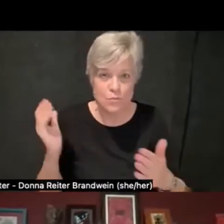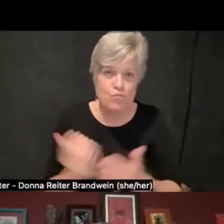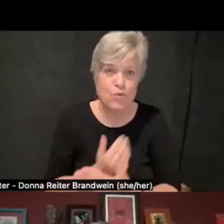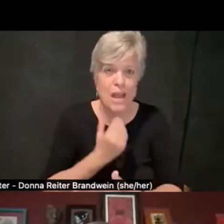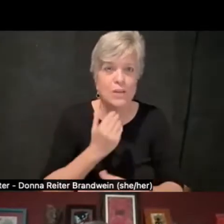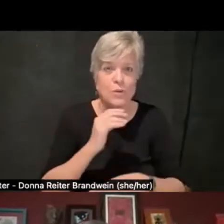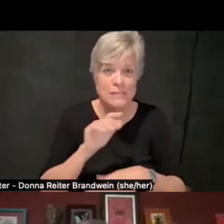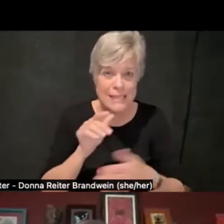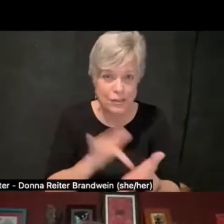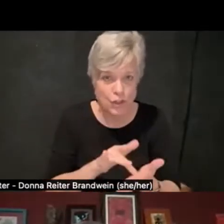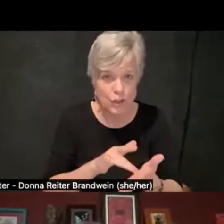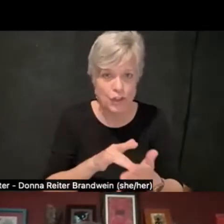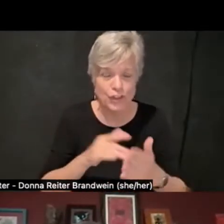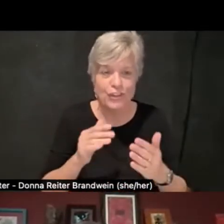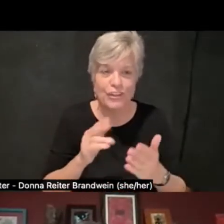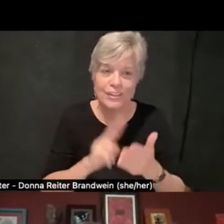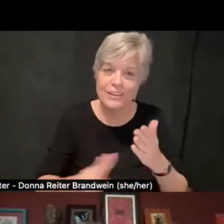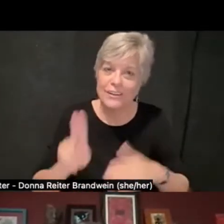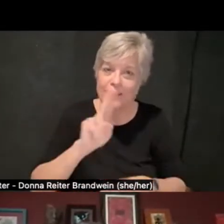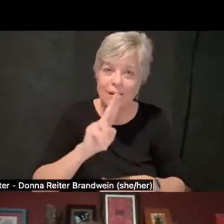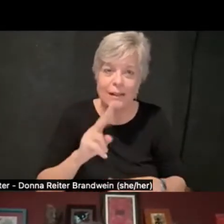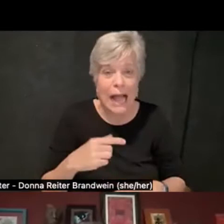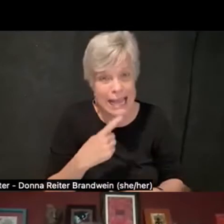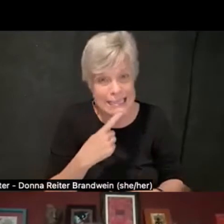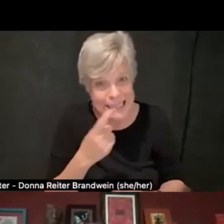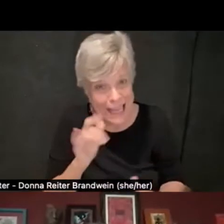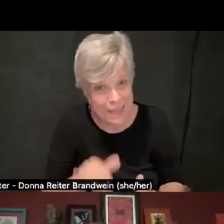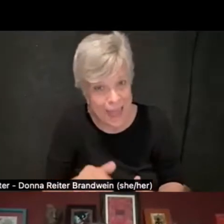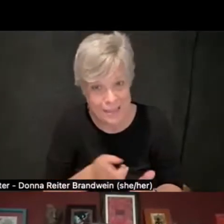So I say that without being negative, but just to be candid and transparent.